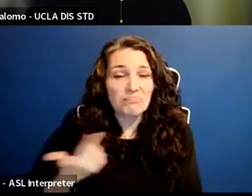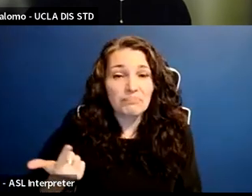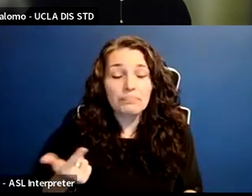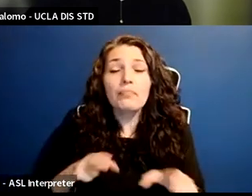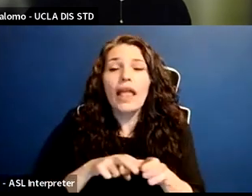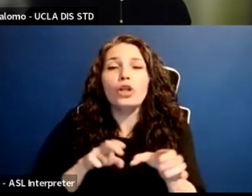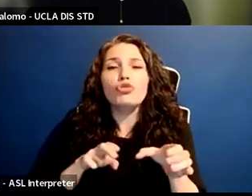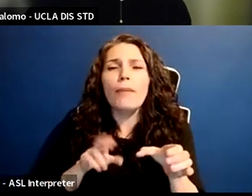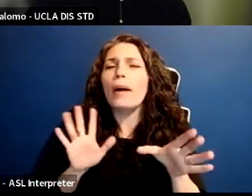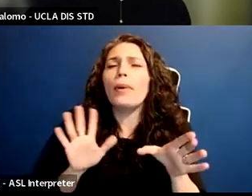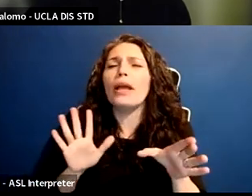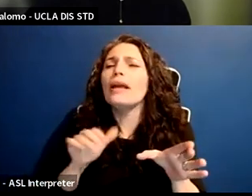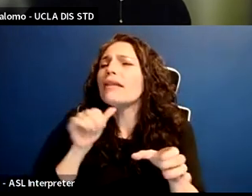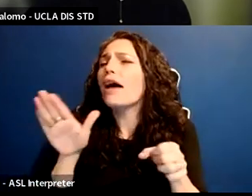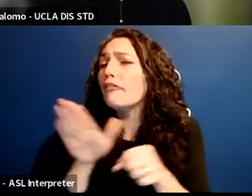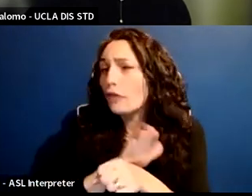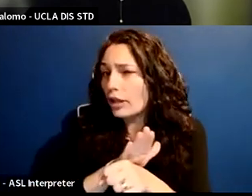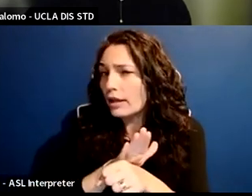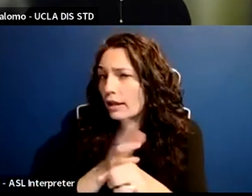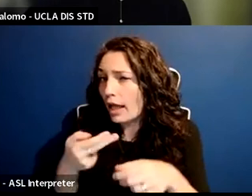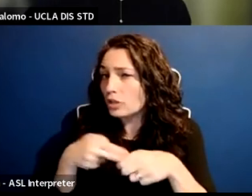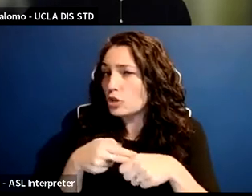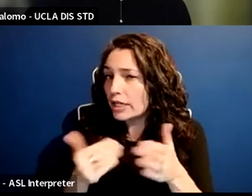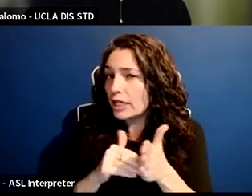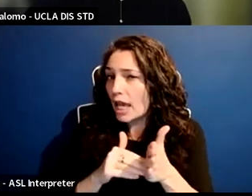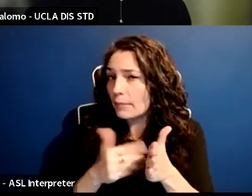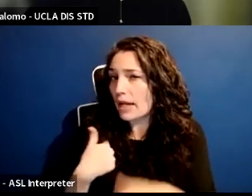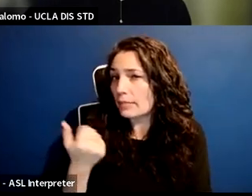She came back in. She is speaking up, and there are others that are doing that.